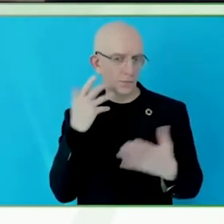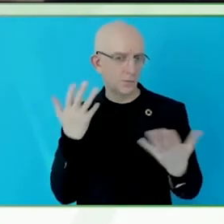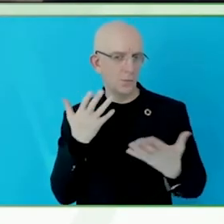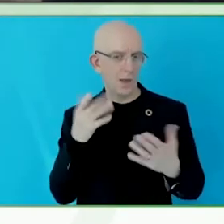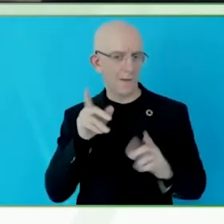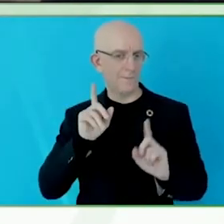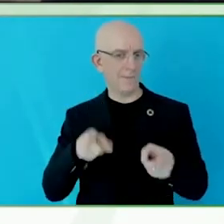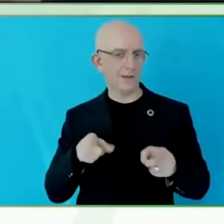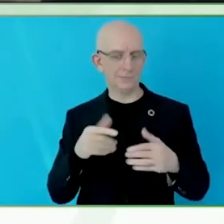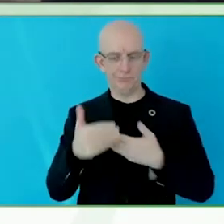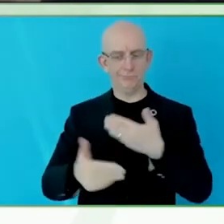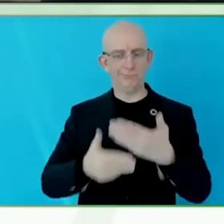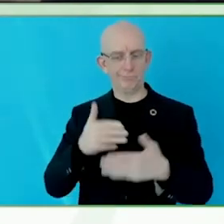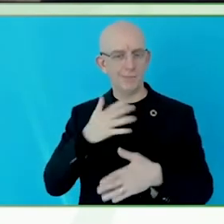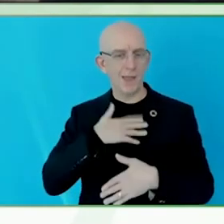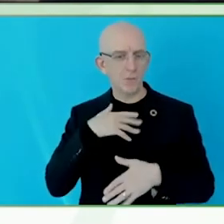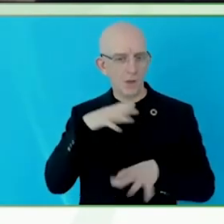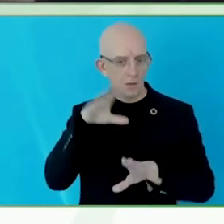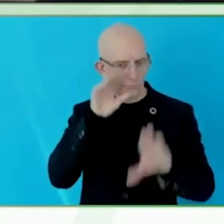People need to believe in it.